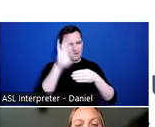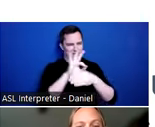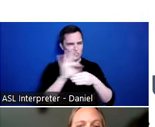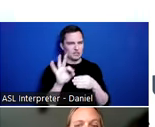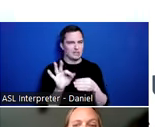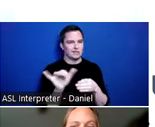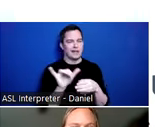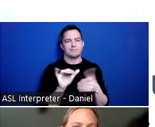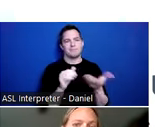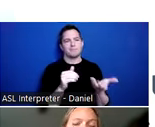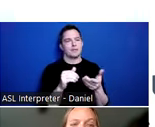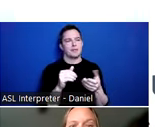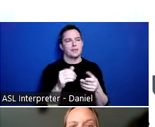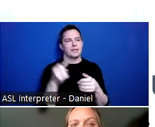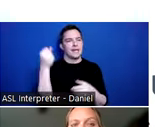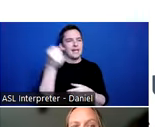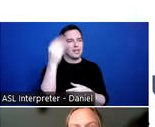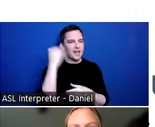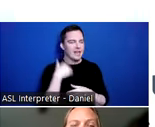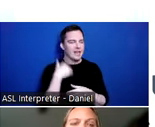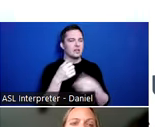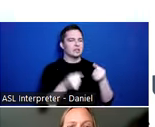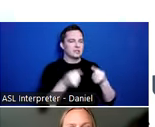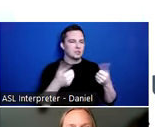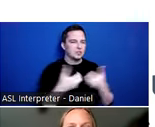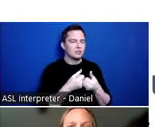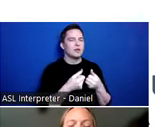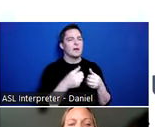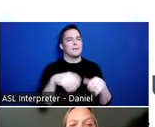often times from a hit on the head, a car, a motorcycle accident , a bike accident. Those